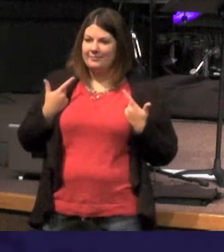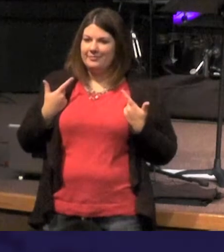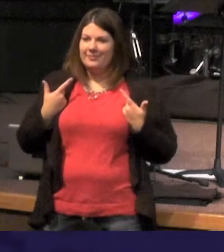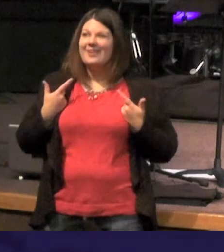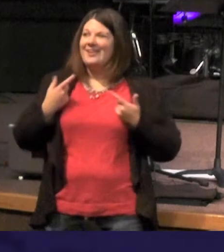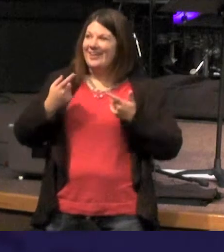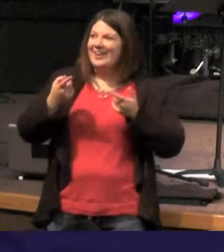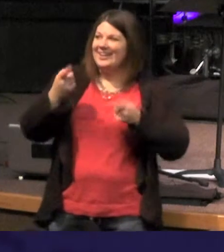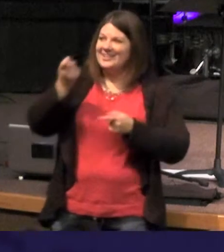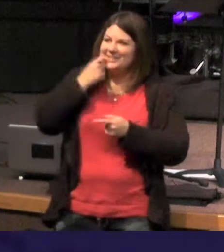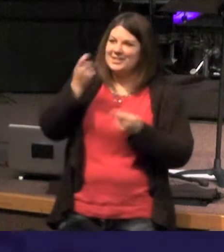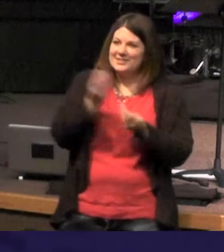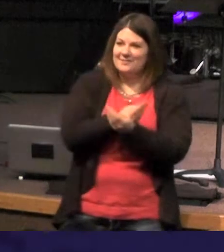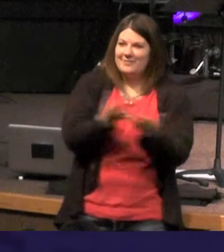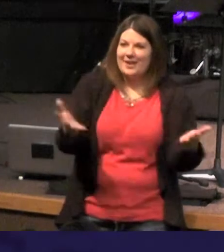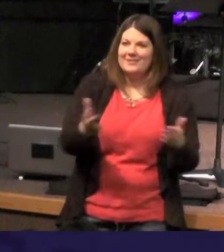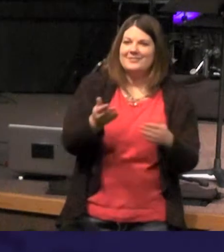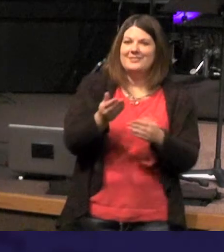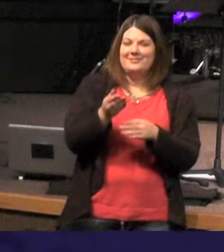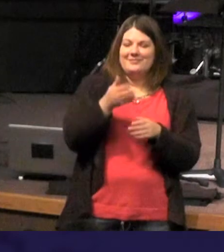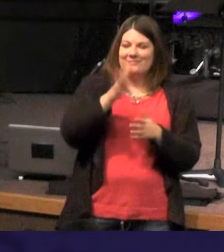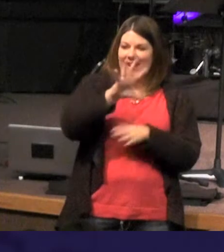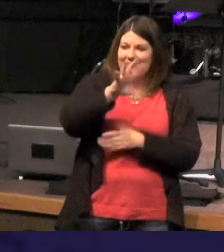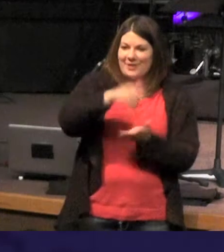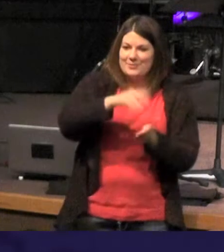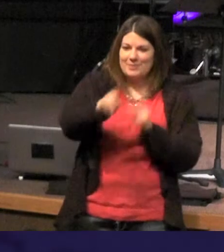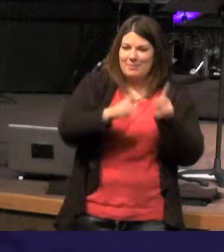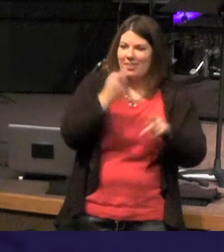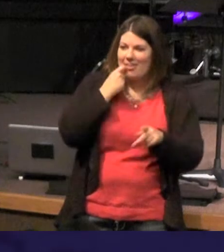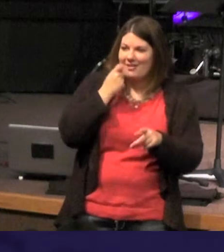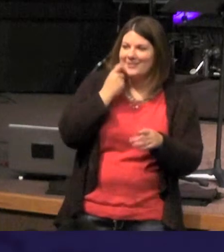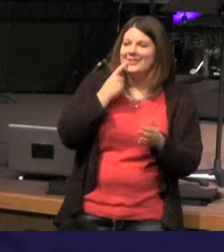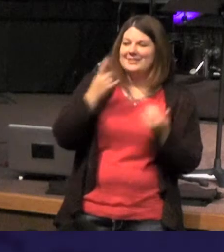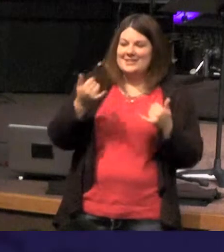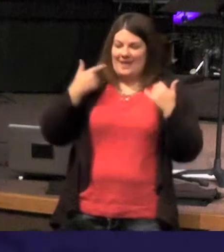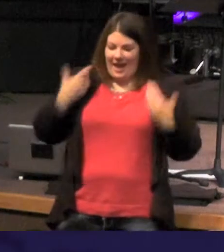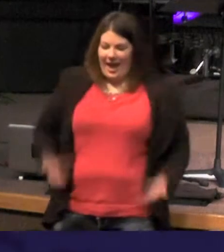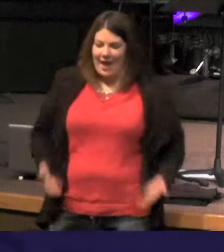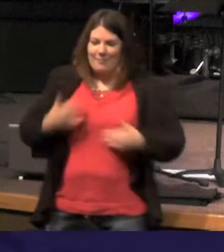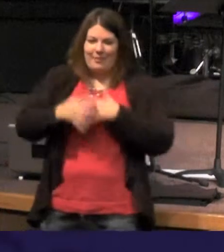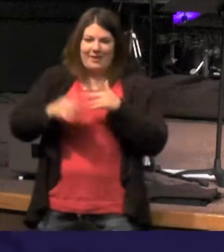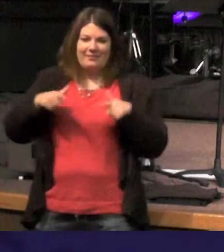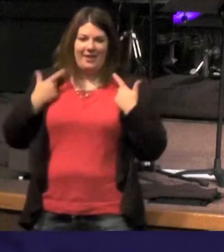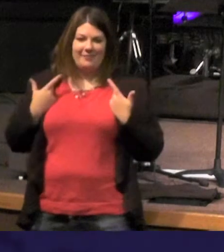people - who are asking who are you - and he says - I am the bread of life or chapter six again the words are spoken to you